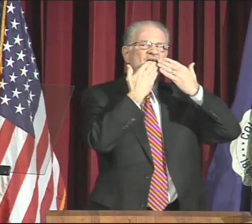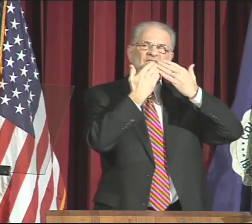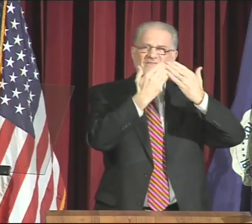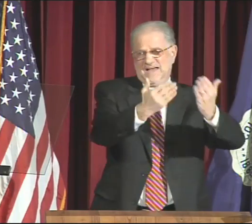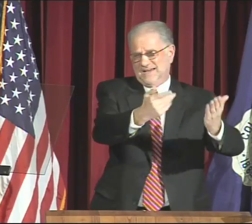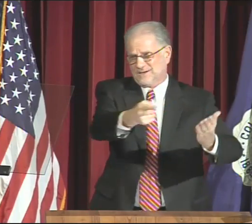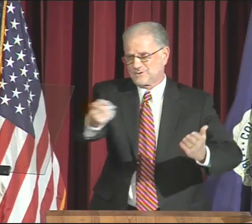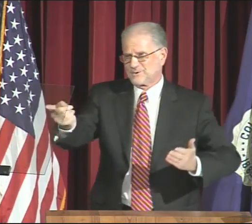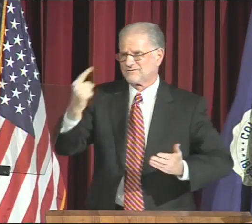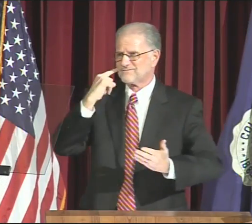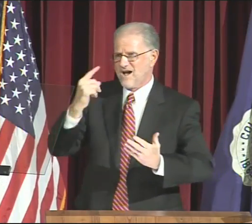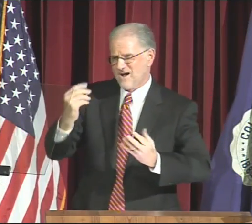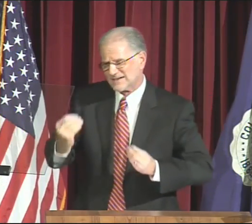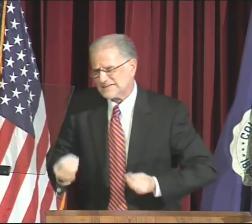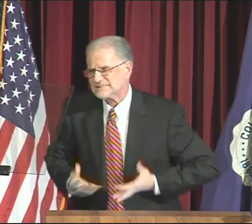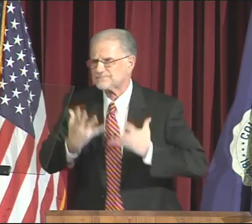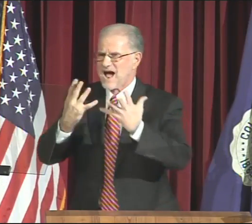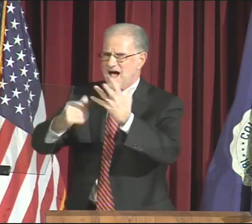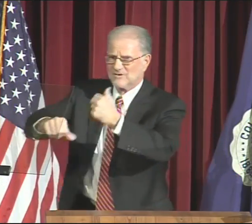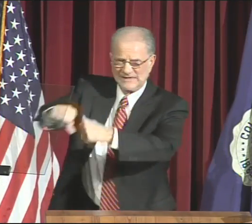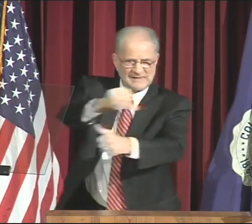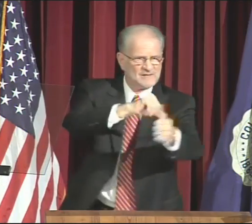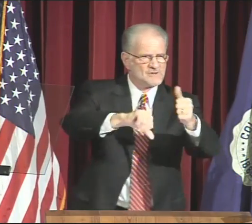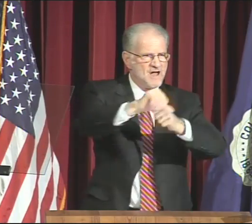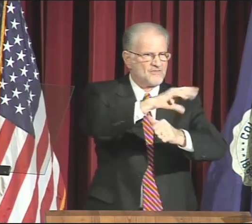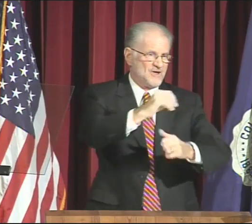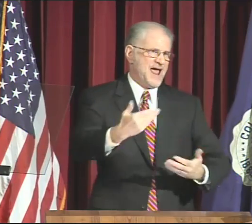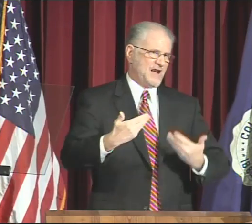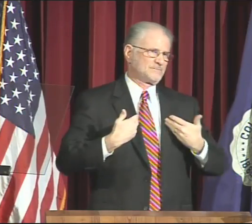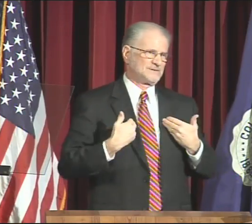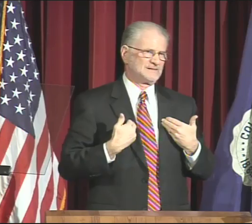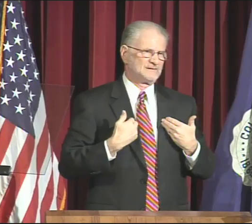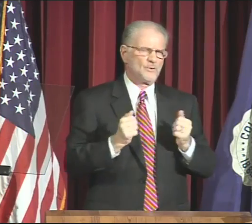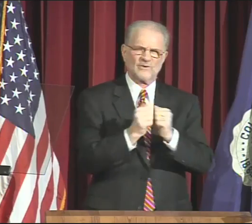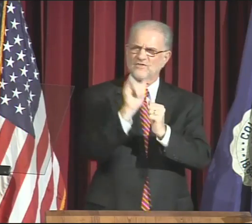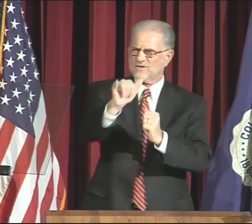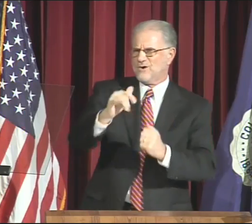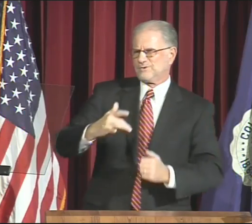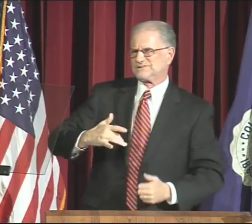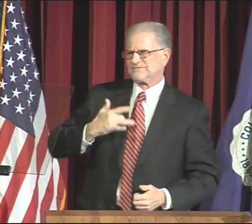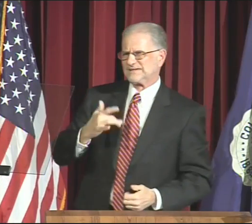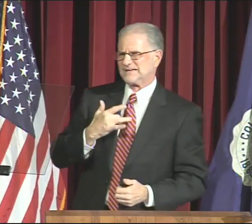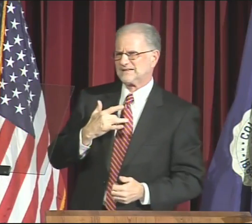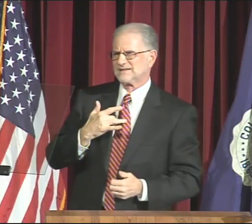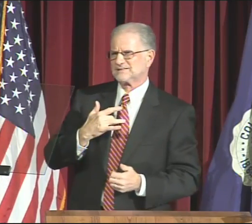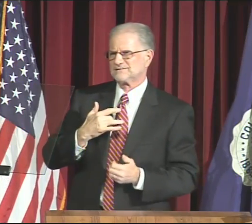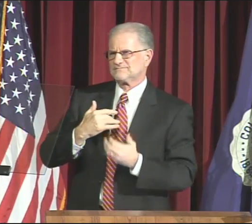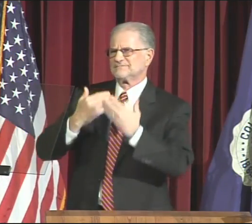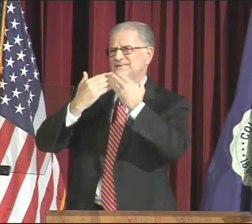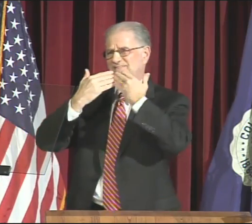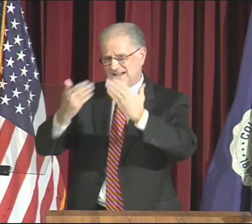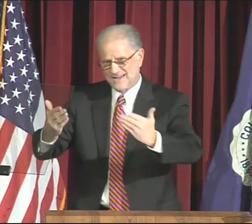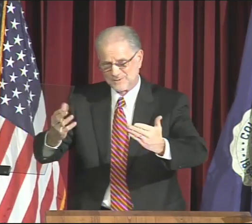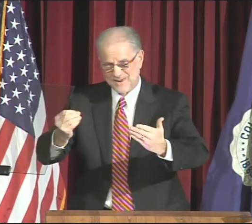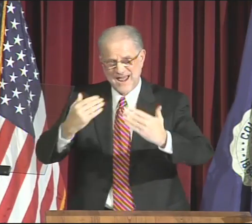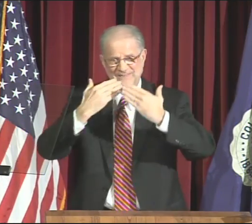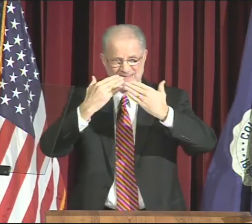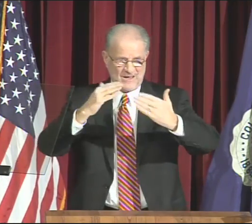Thank you for inspiring each other, and me, with those feelings.